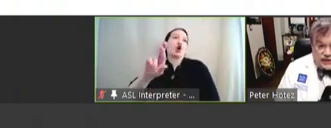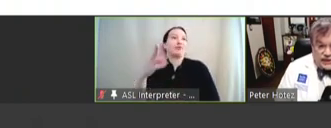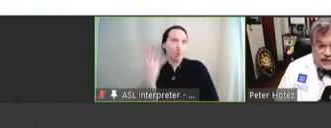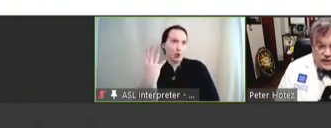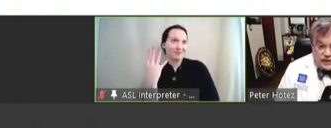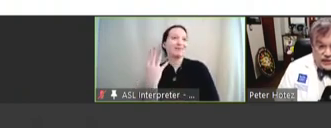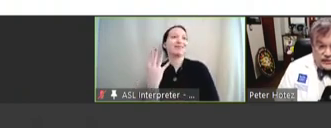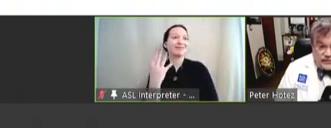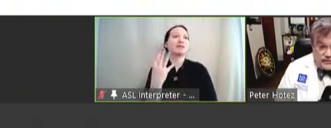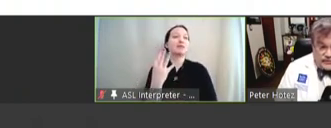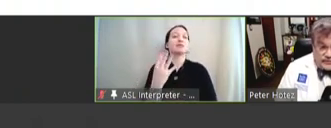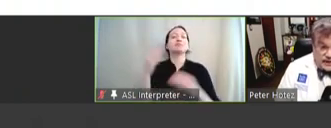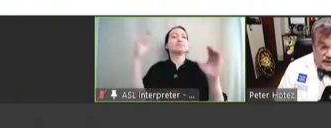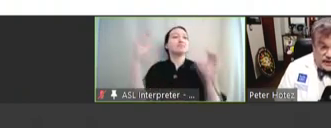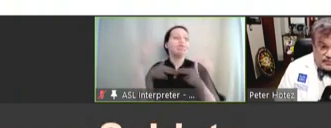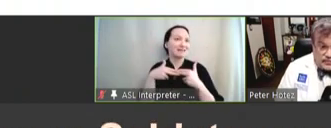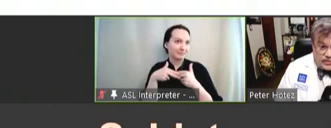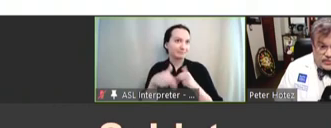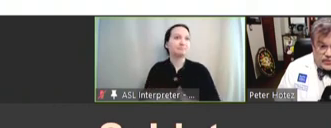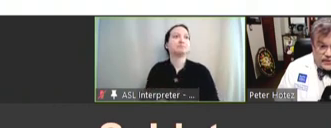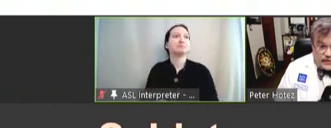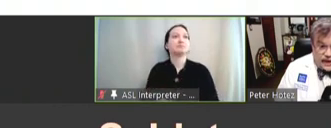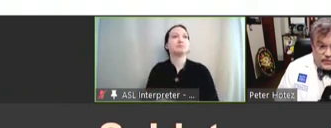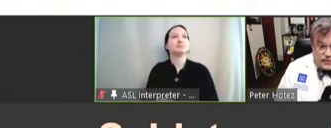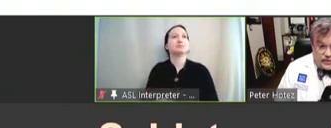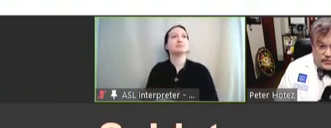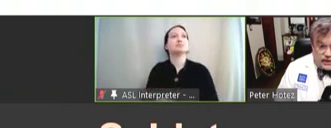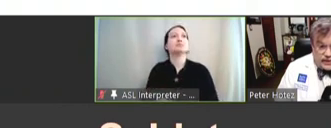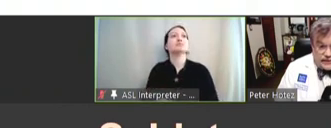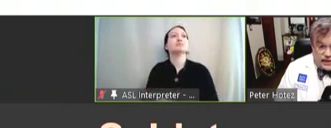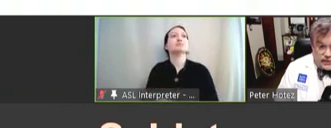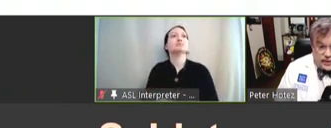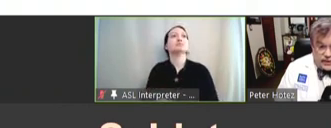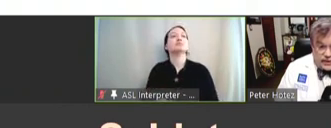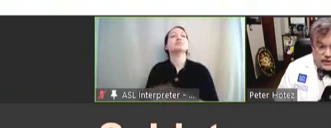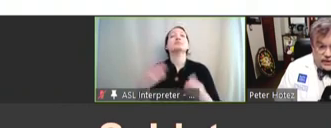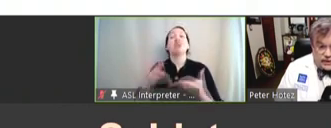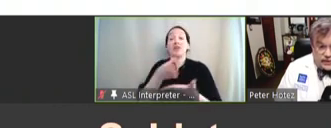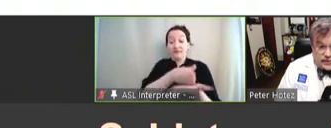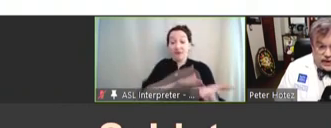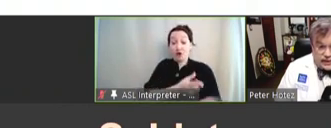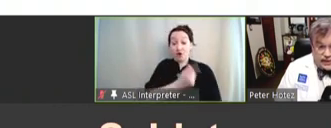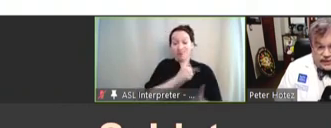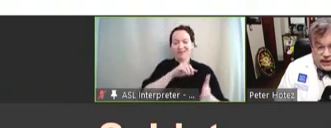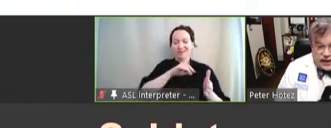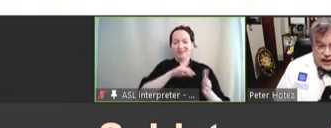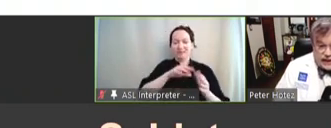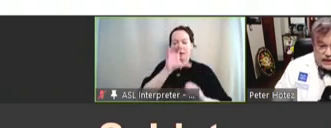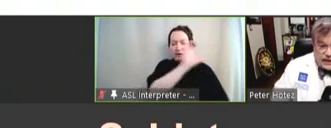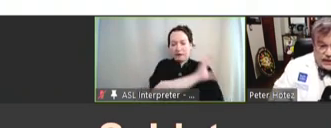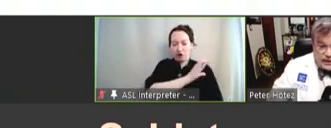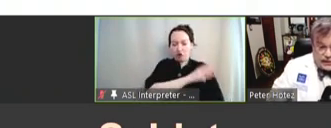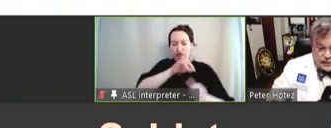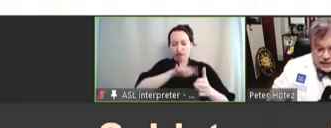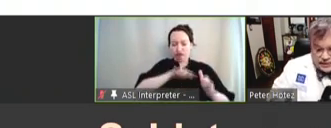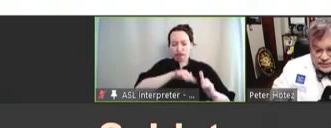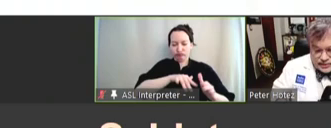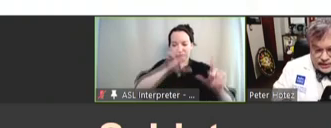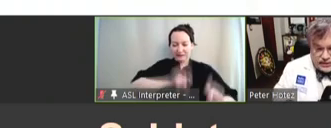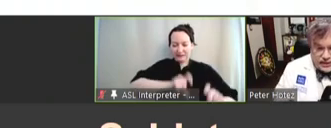And on the next slide we've now completed Phase 1 clinical trials, and this is what I mean by trying